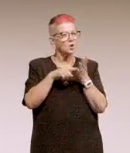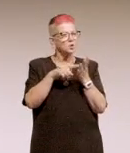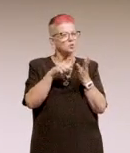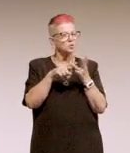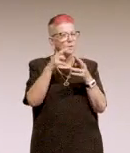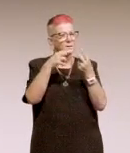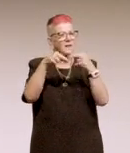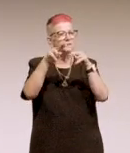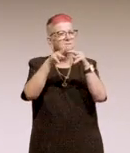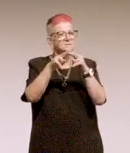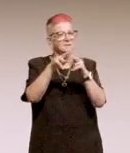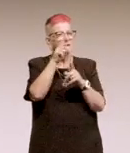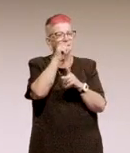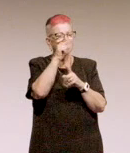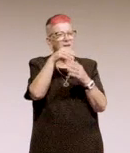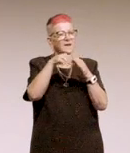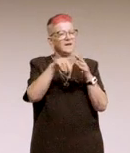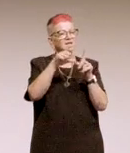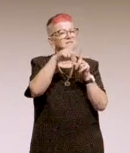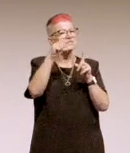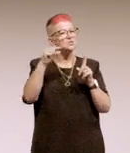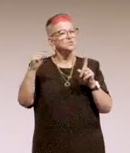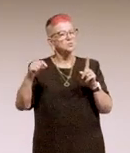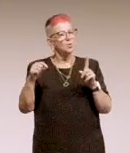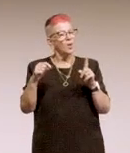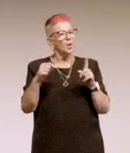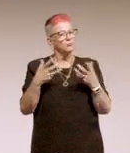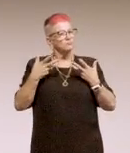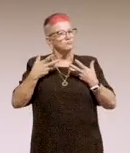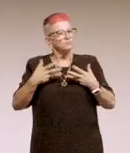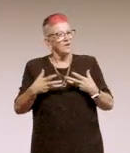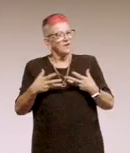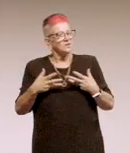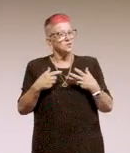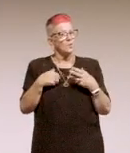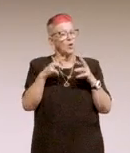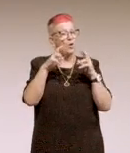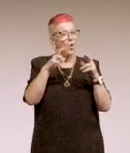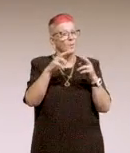within digital wealth, which is part of NAB at the moment but we'll be separating at the end of next year some time.